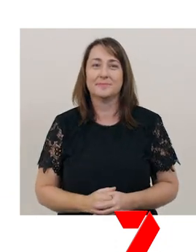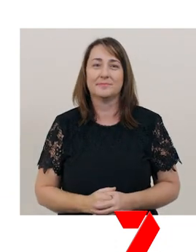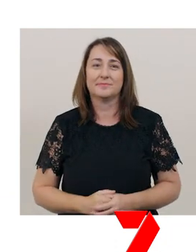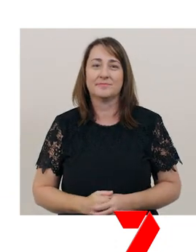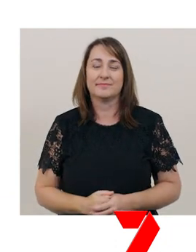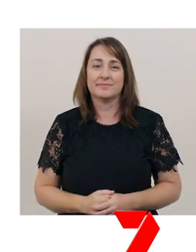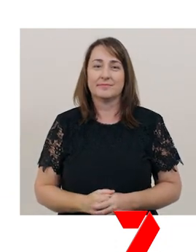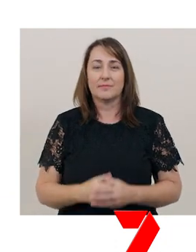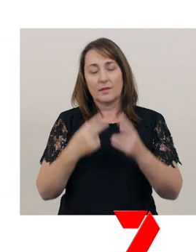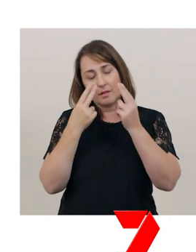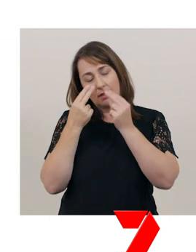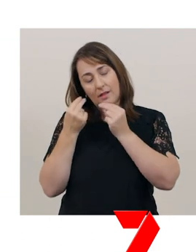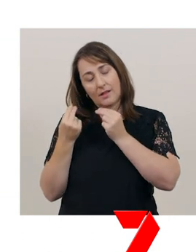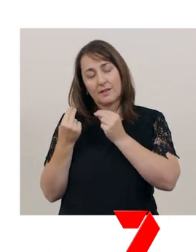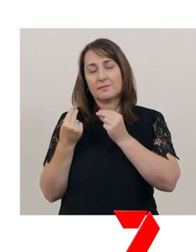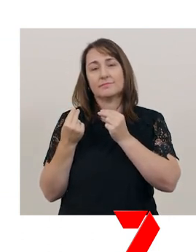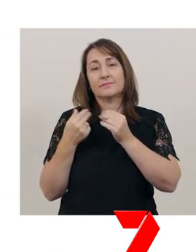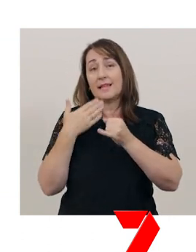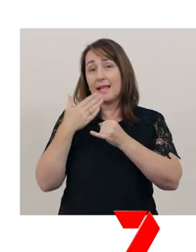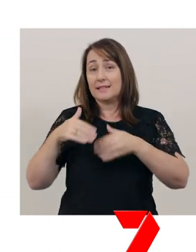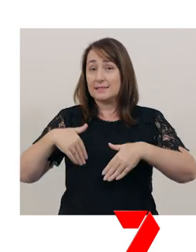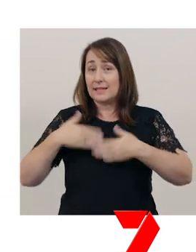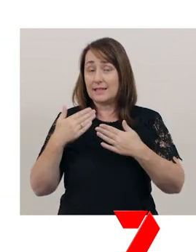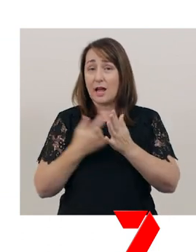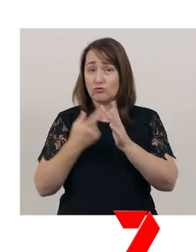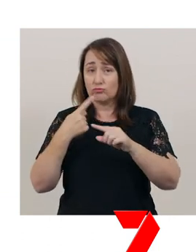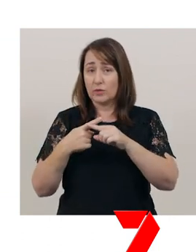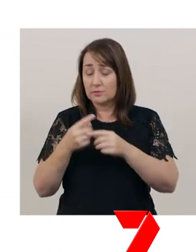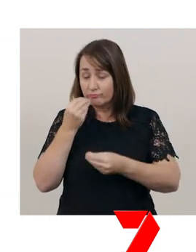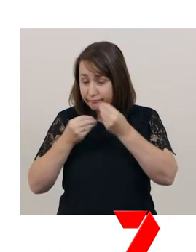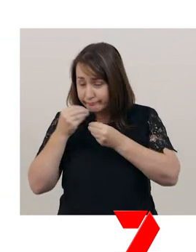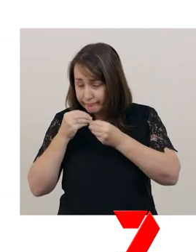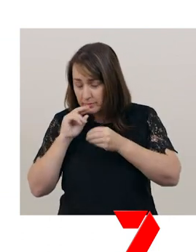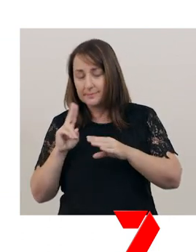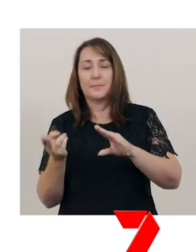At the end of the day, Rex is fed and put to bed,